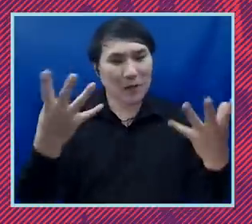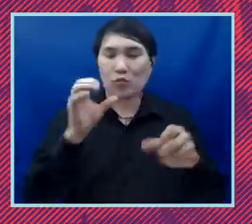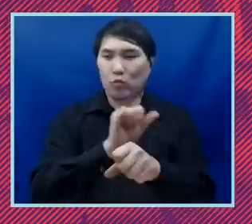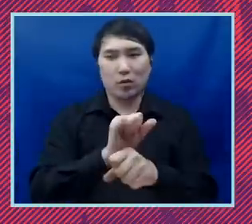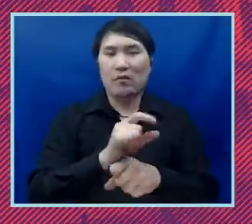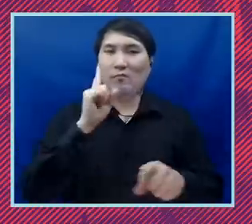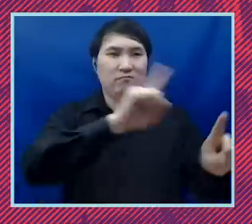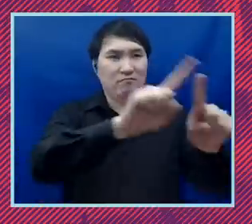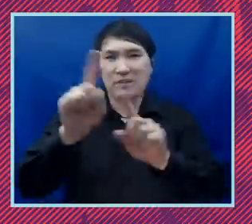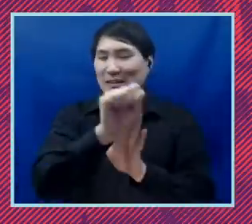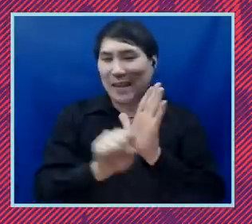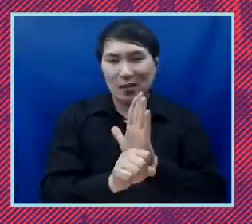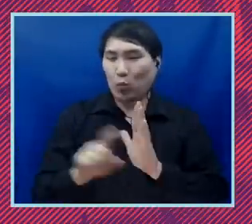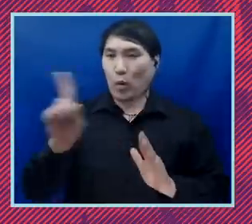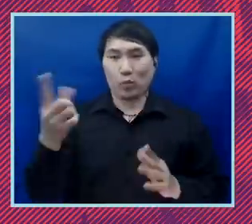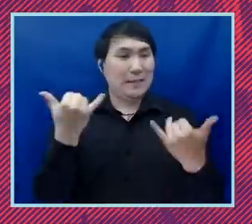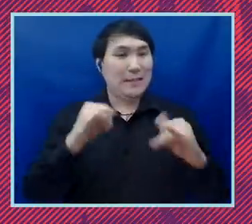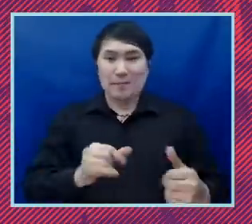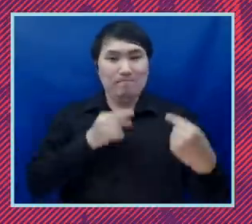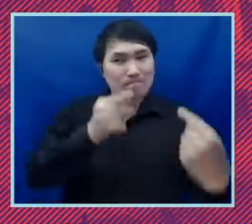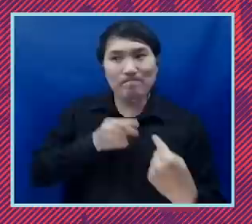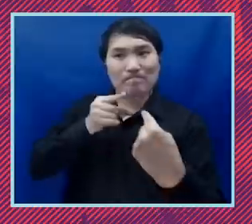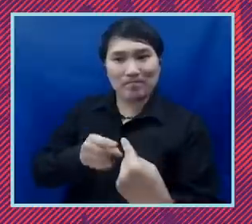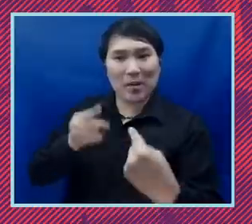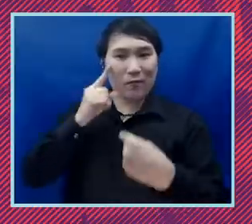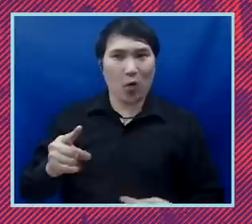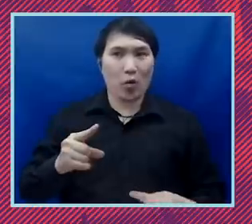civil liberties and civil rights still rages on, especially in some of these states that